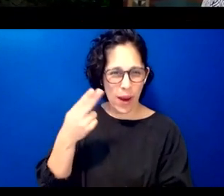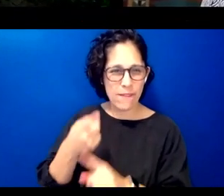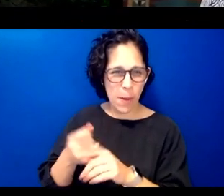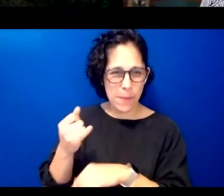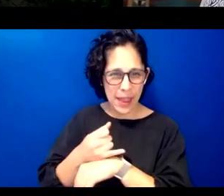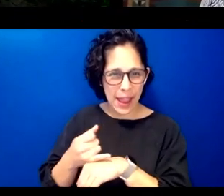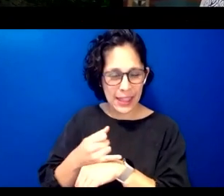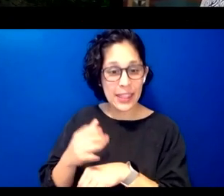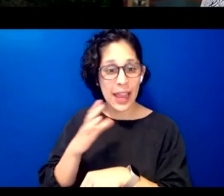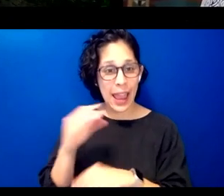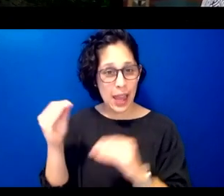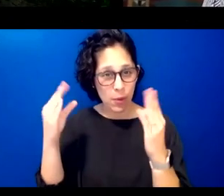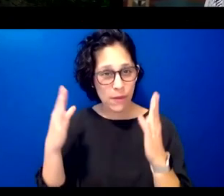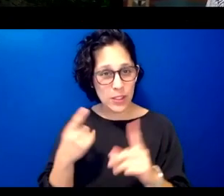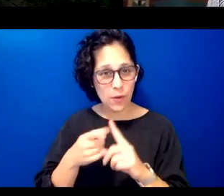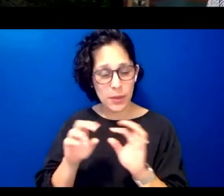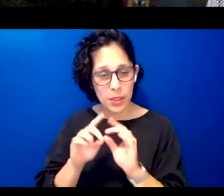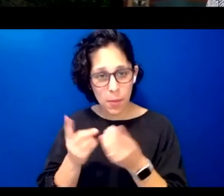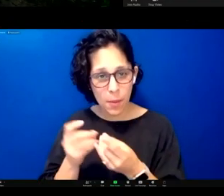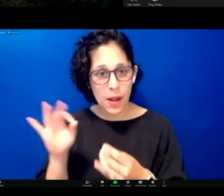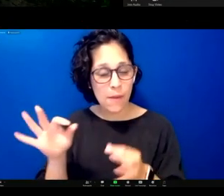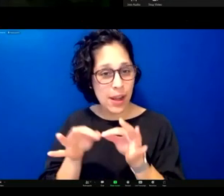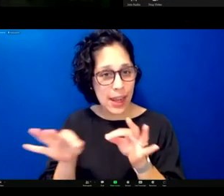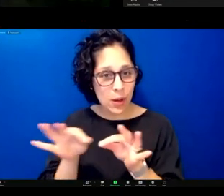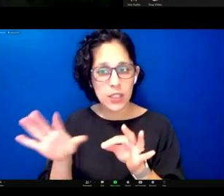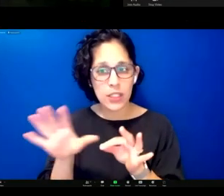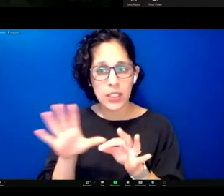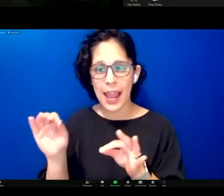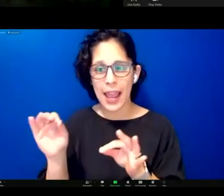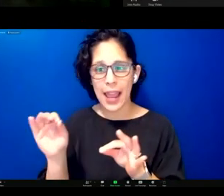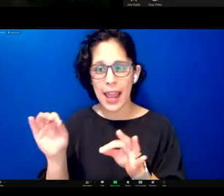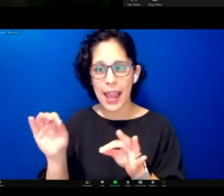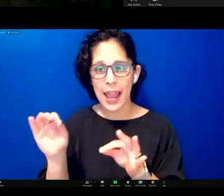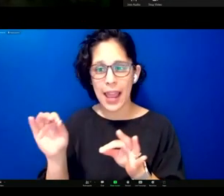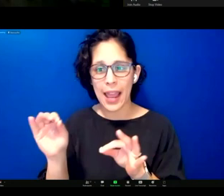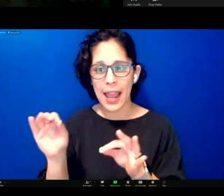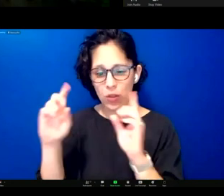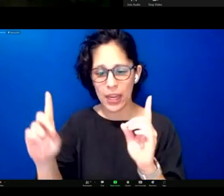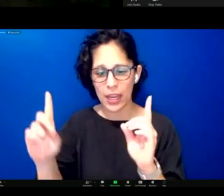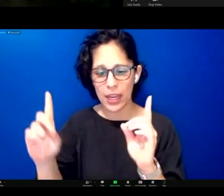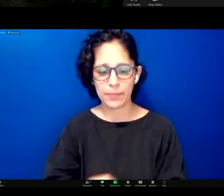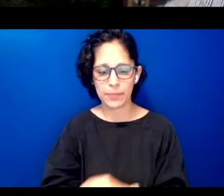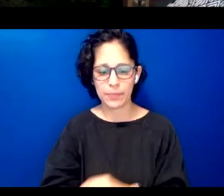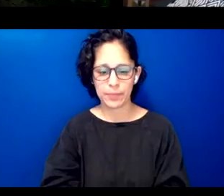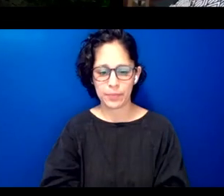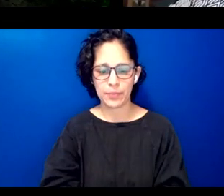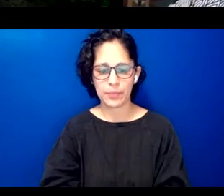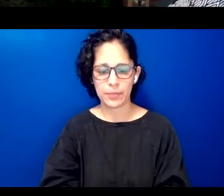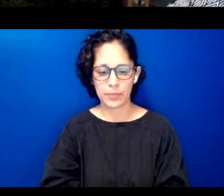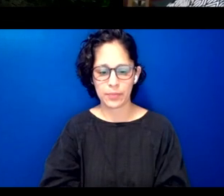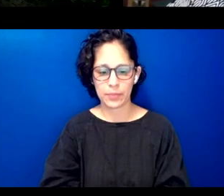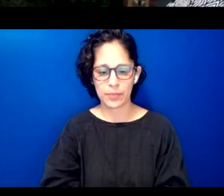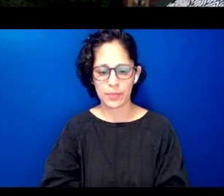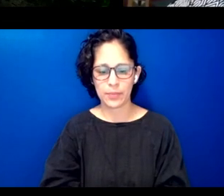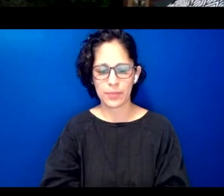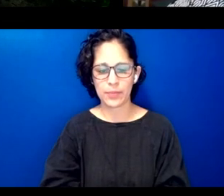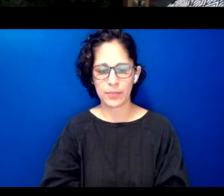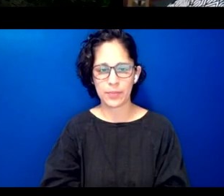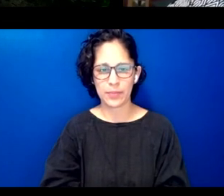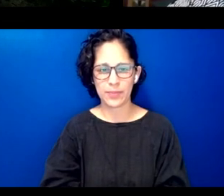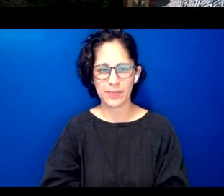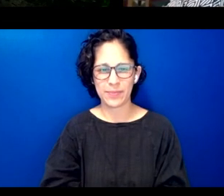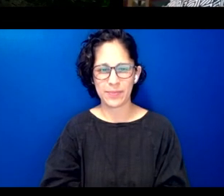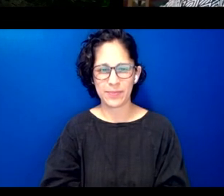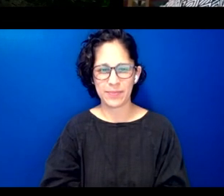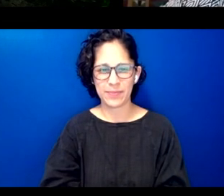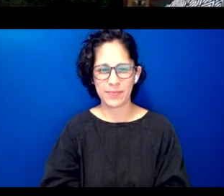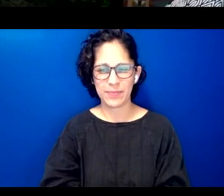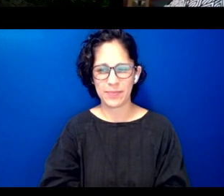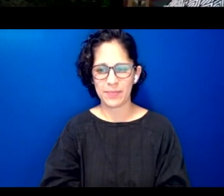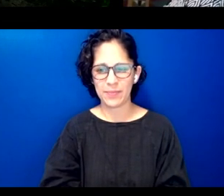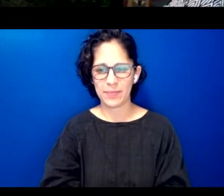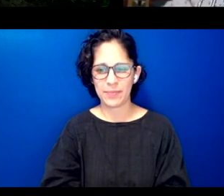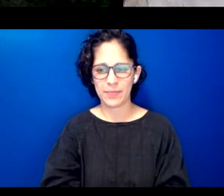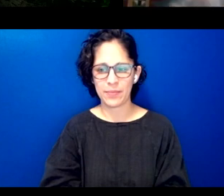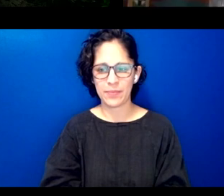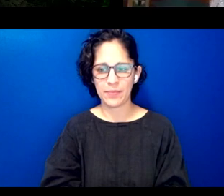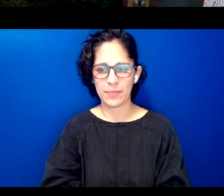professor in the department of language and literacy education